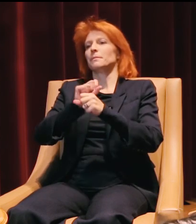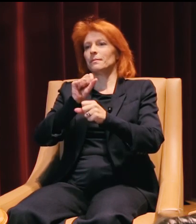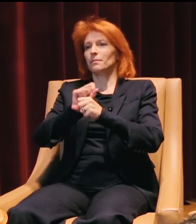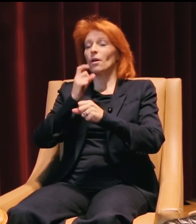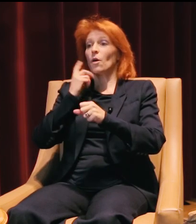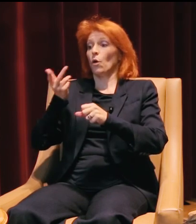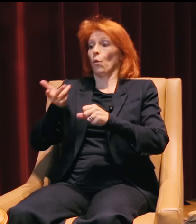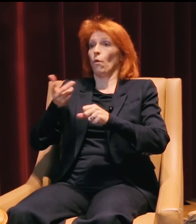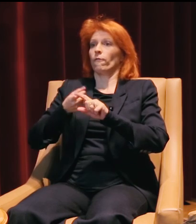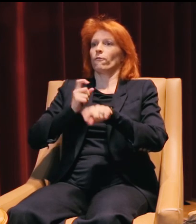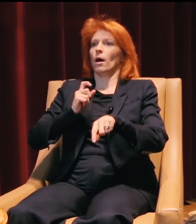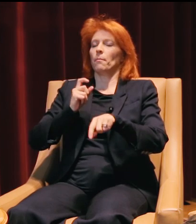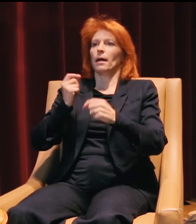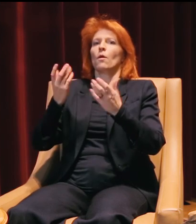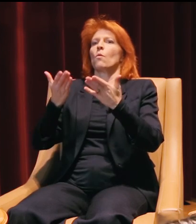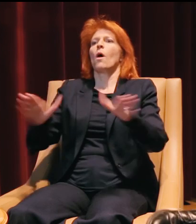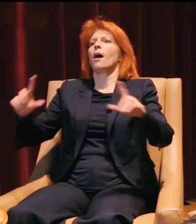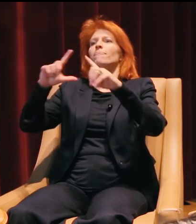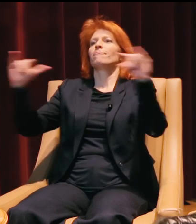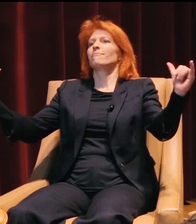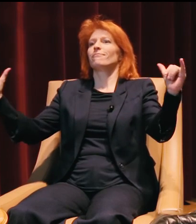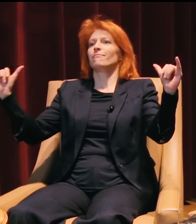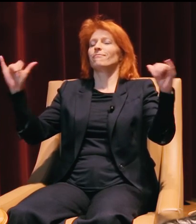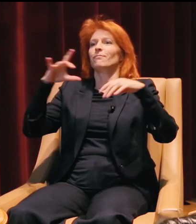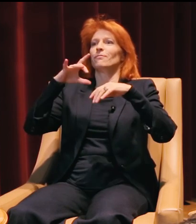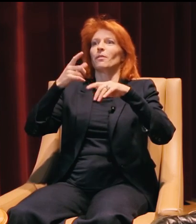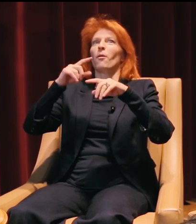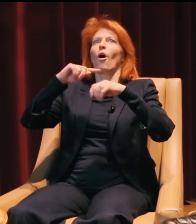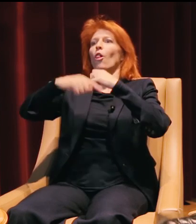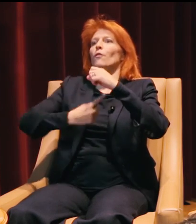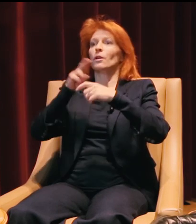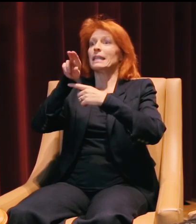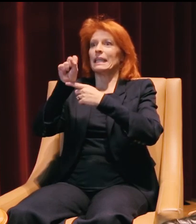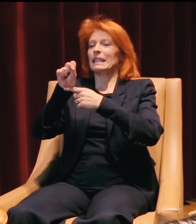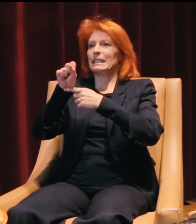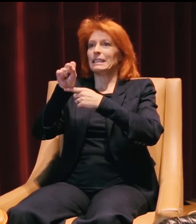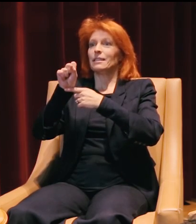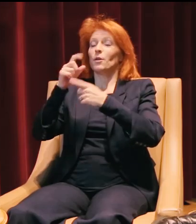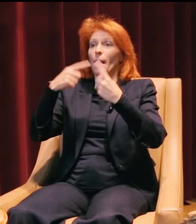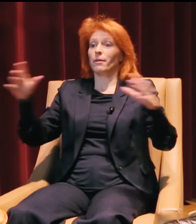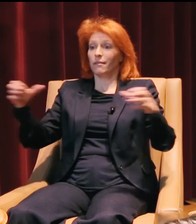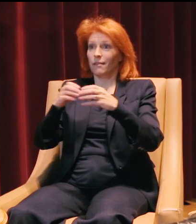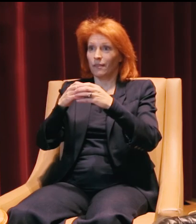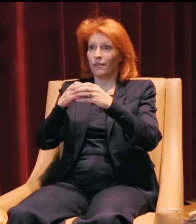We come from a wide area geographically, from all over the United States. So when we met together at the Nature Place